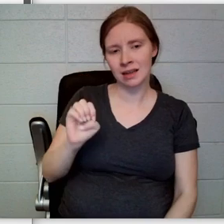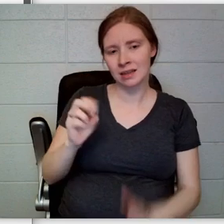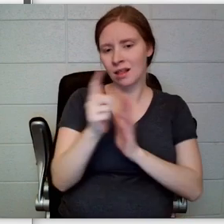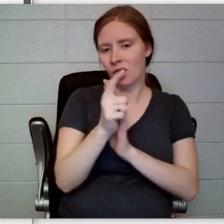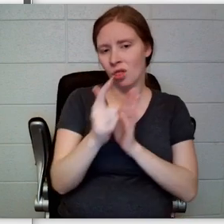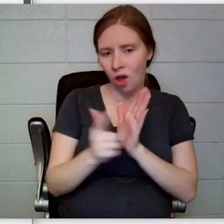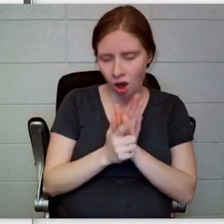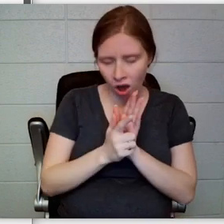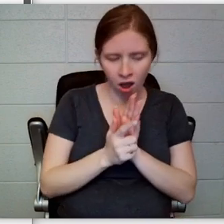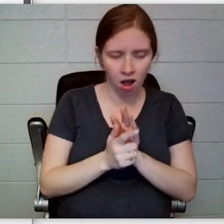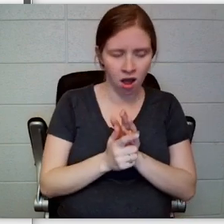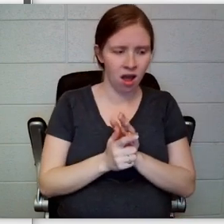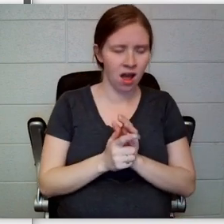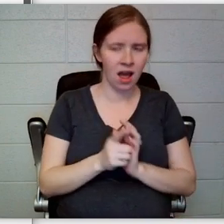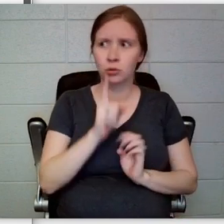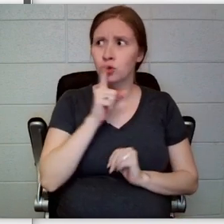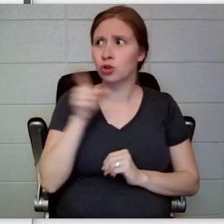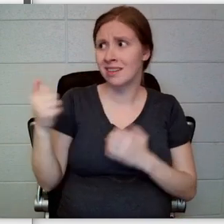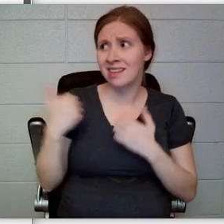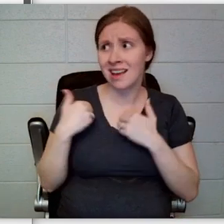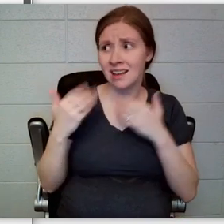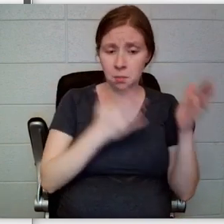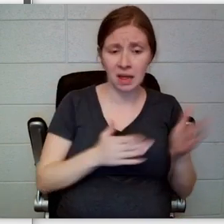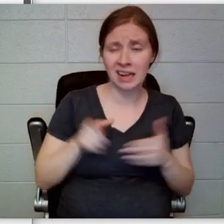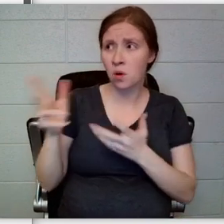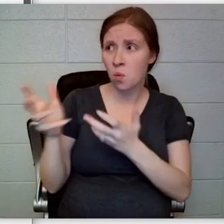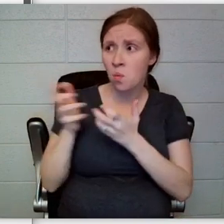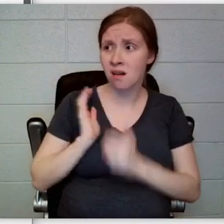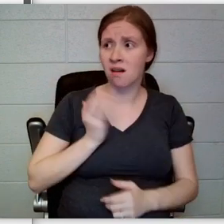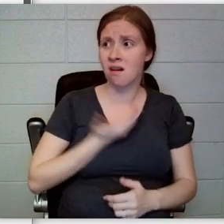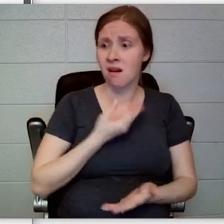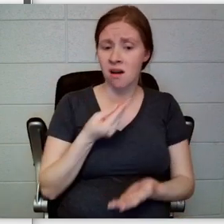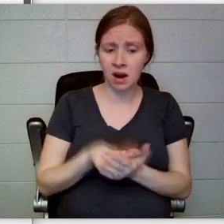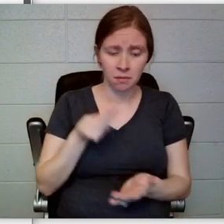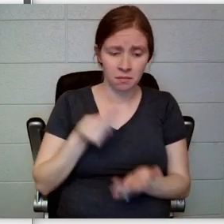but I don’t know what it could be.” “I guess we could ask Mr. Poe about